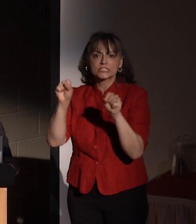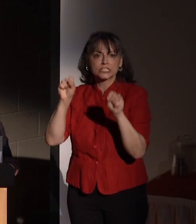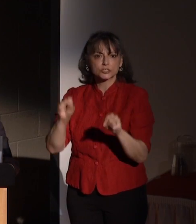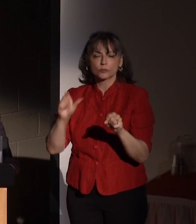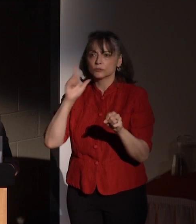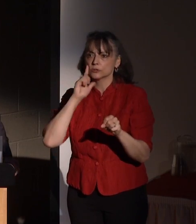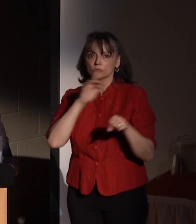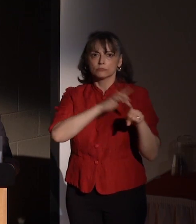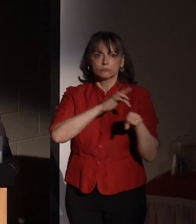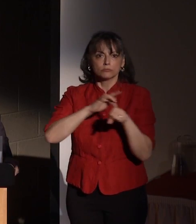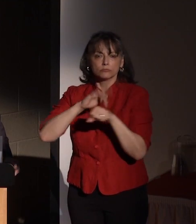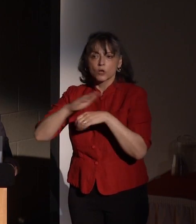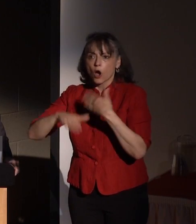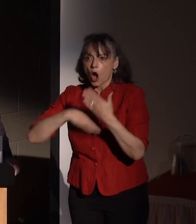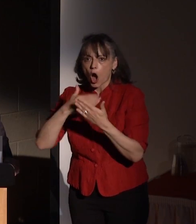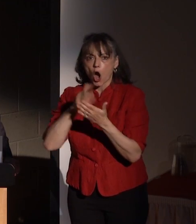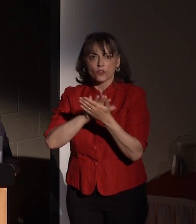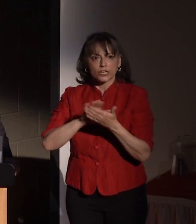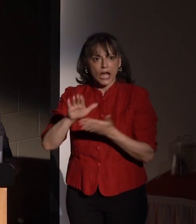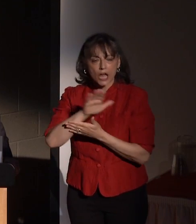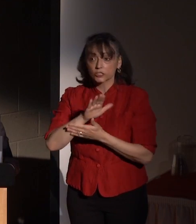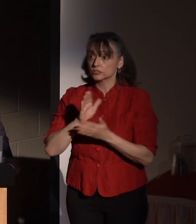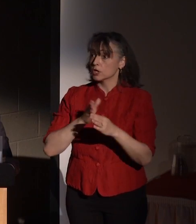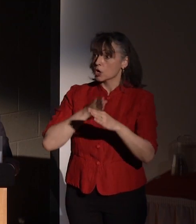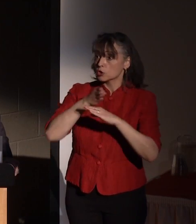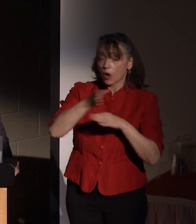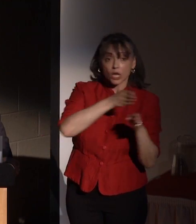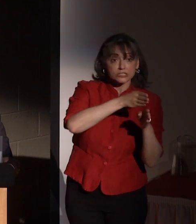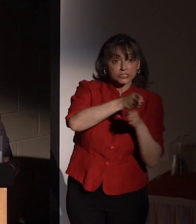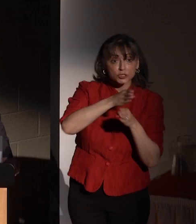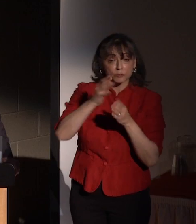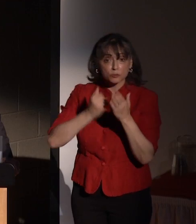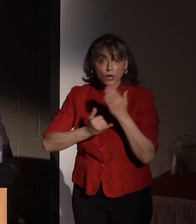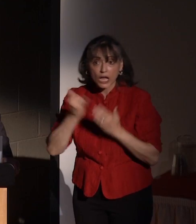through cross-disciplinary projects, inspiring speakers and